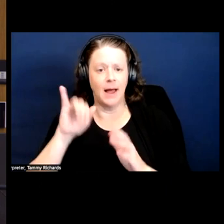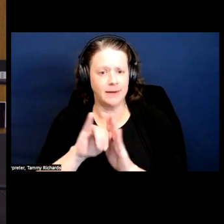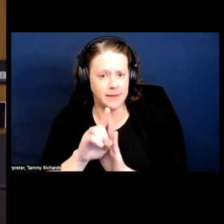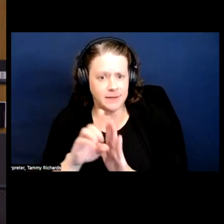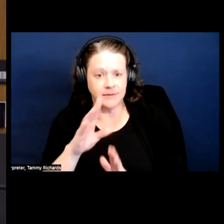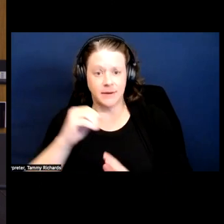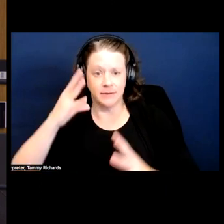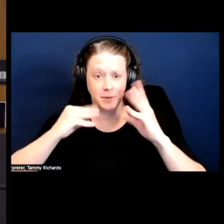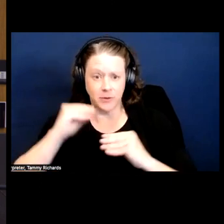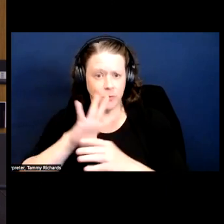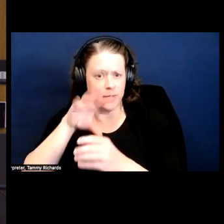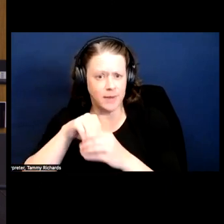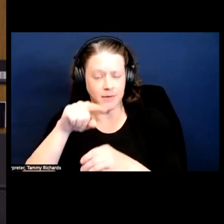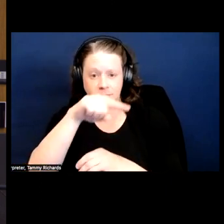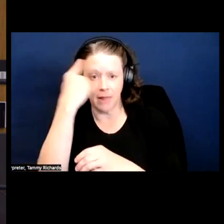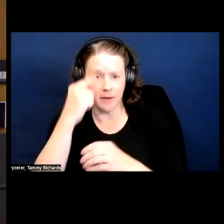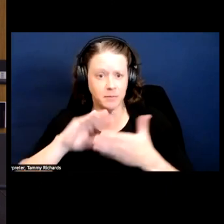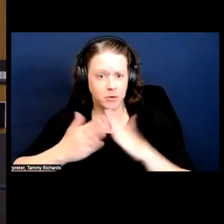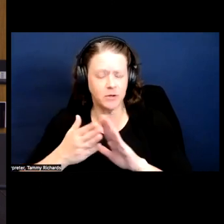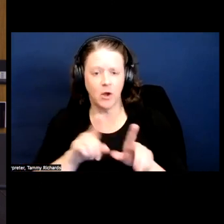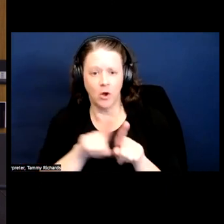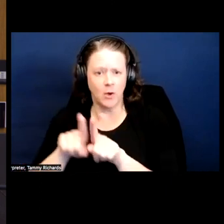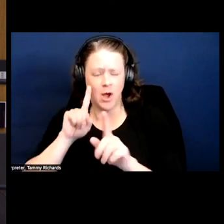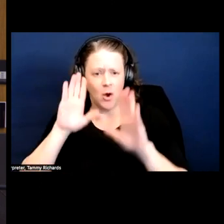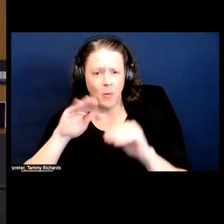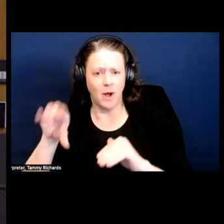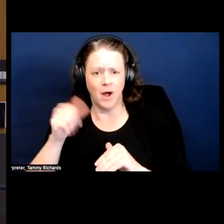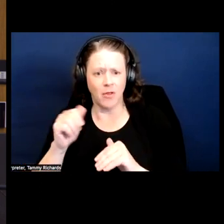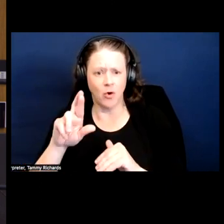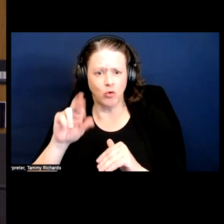And ideally also I hope it helps other racialized communities to help their own understandings